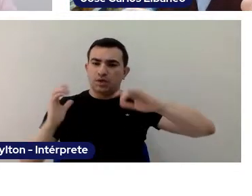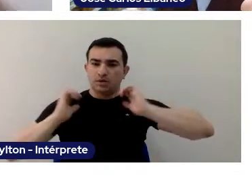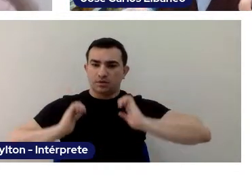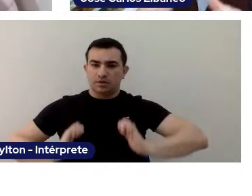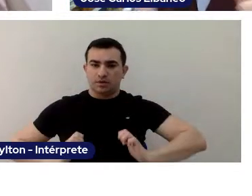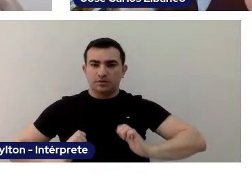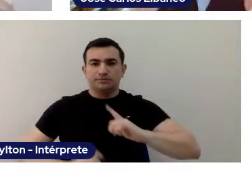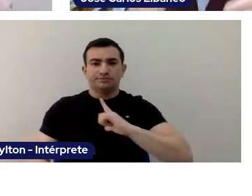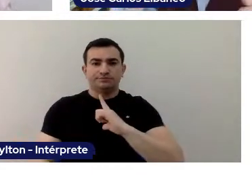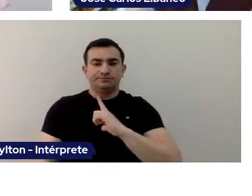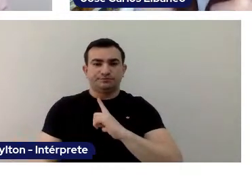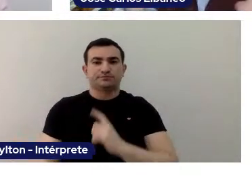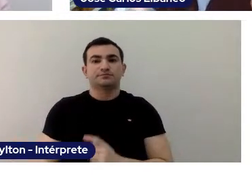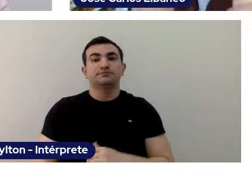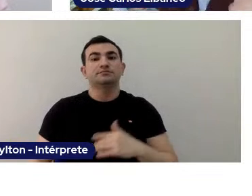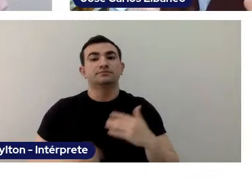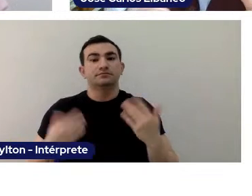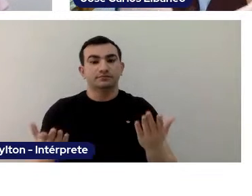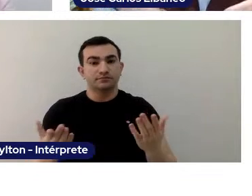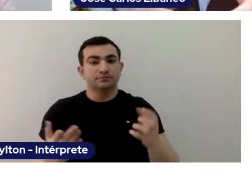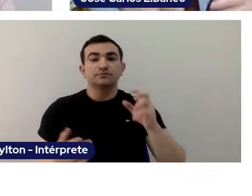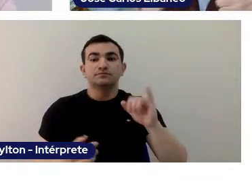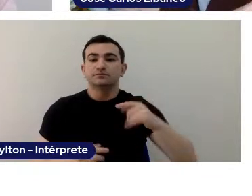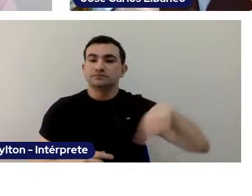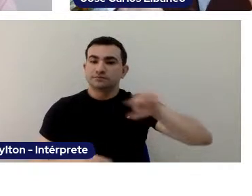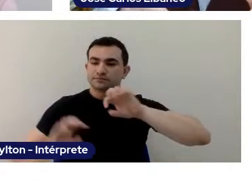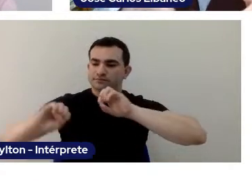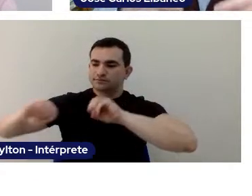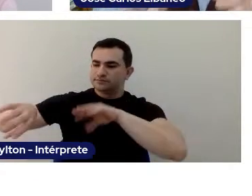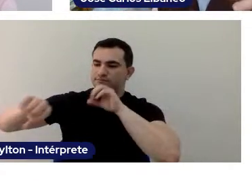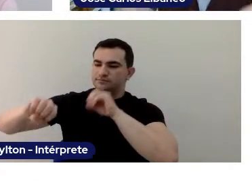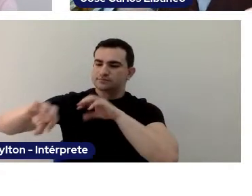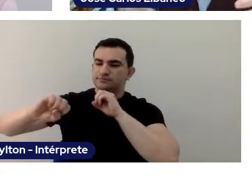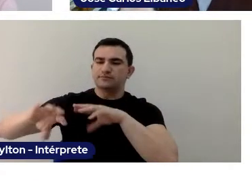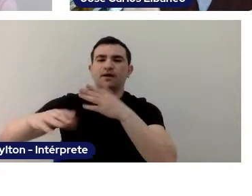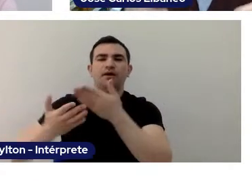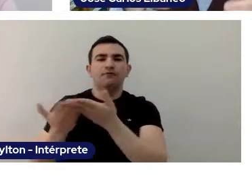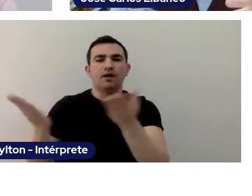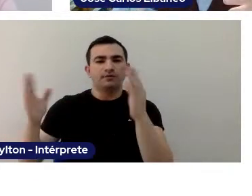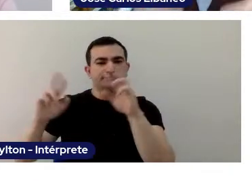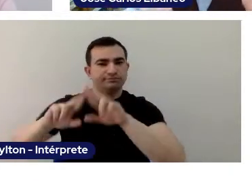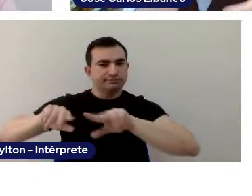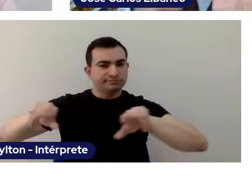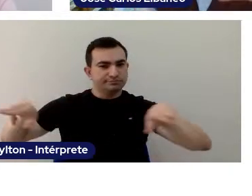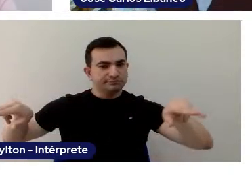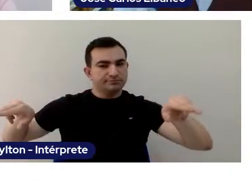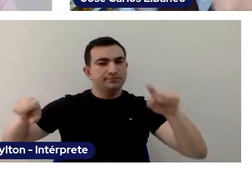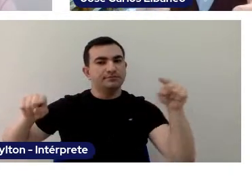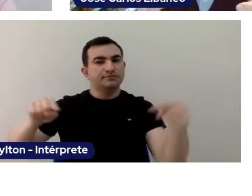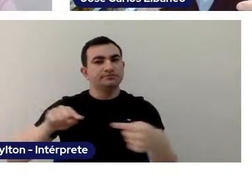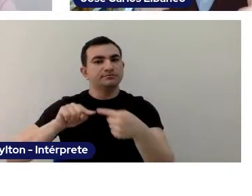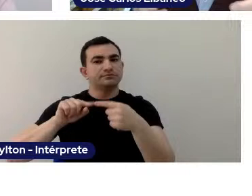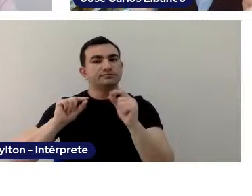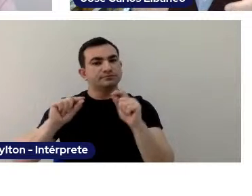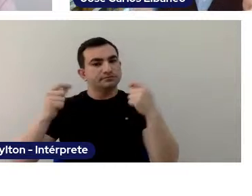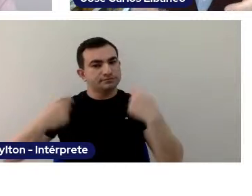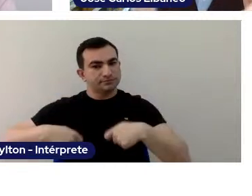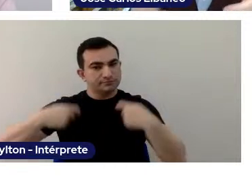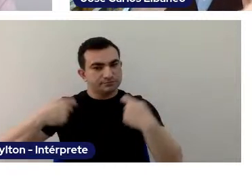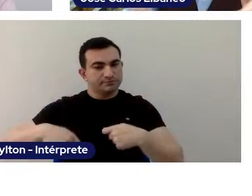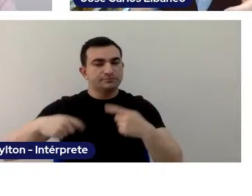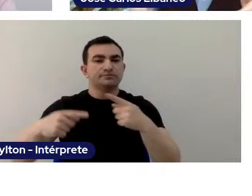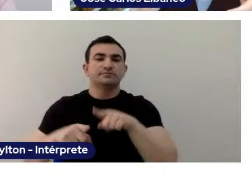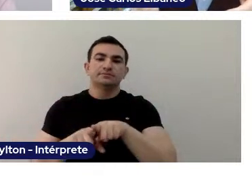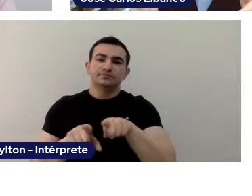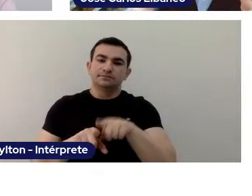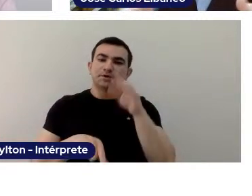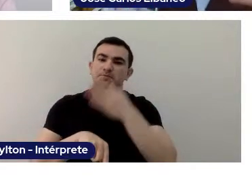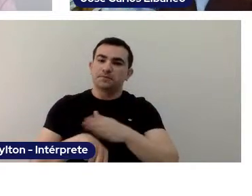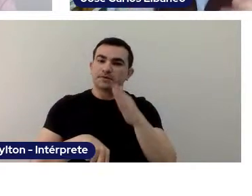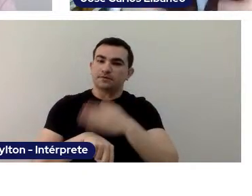So, once we educate individuals that are diverse, this diversity is a necessary component of our pedagogical practice.